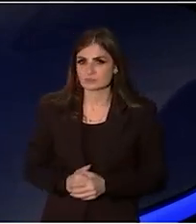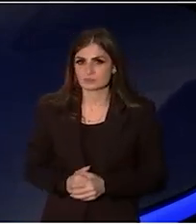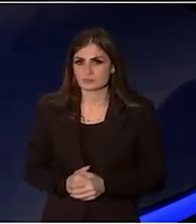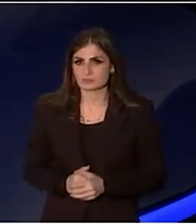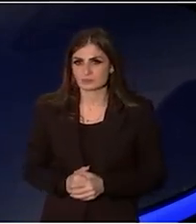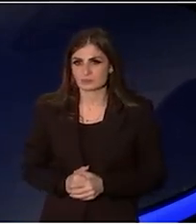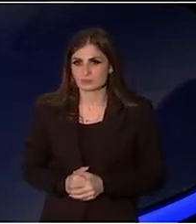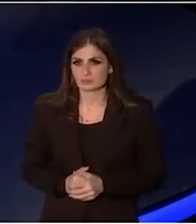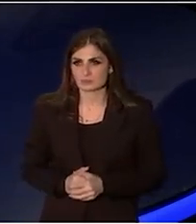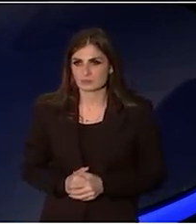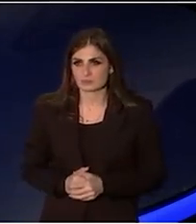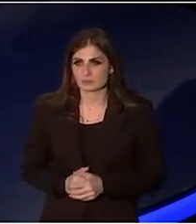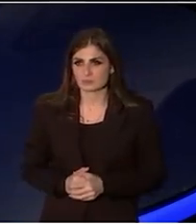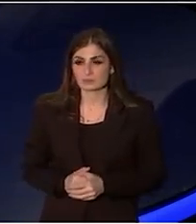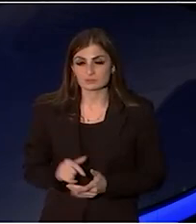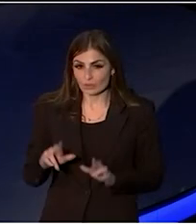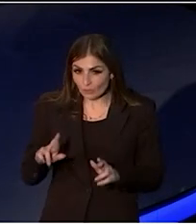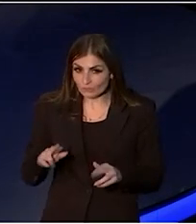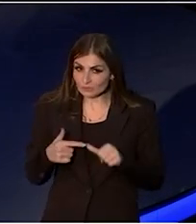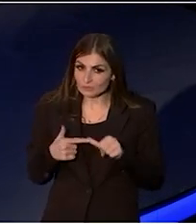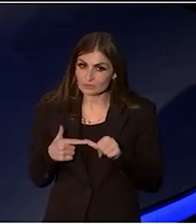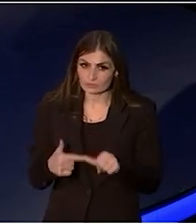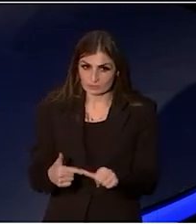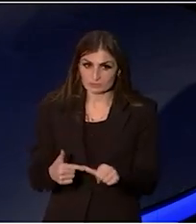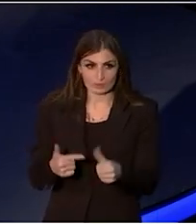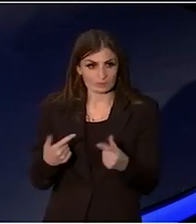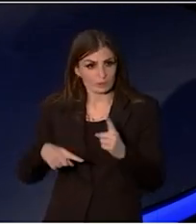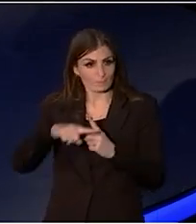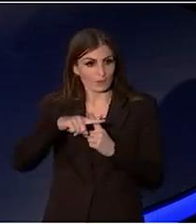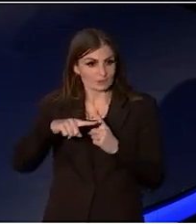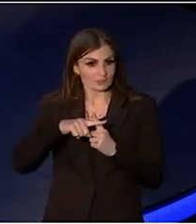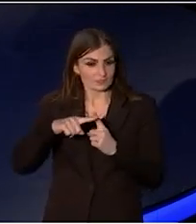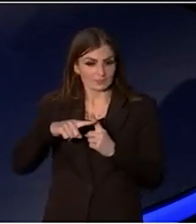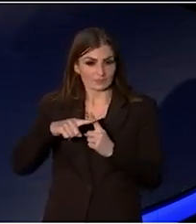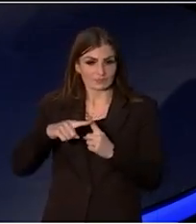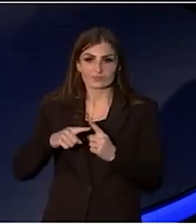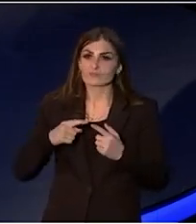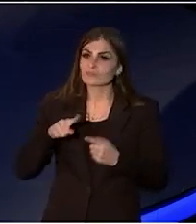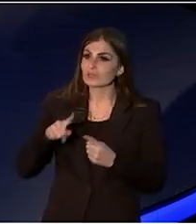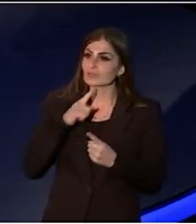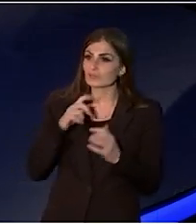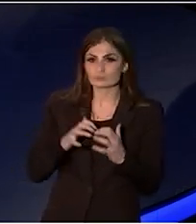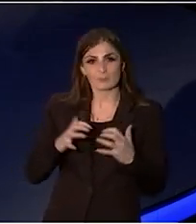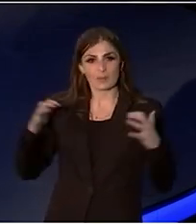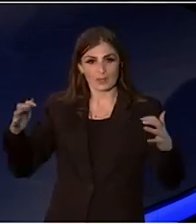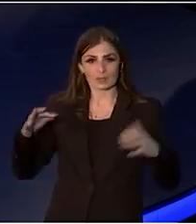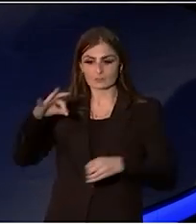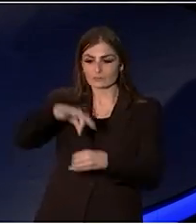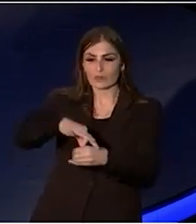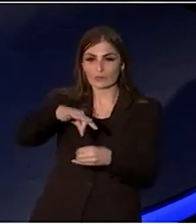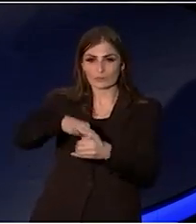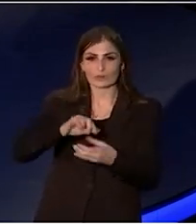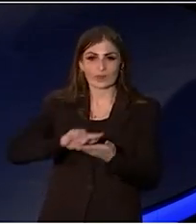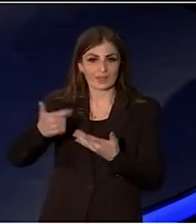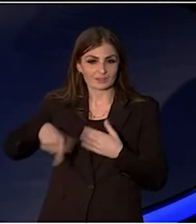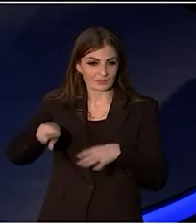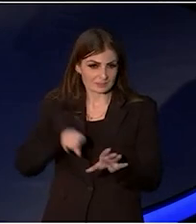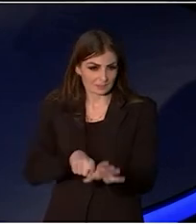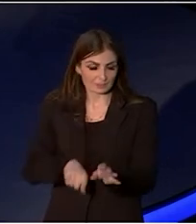response and the referendum later this year. AUDIENCE: